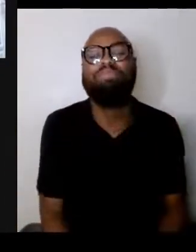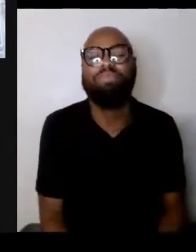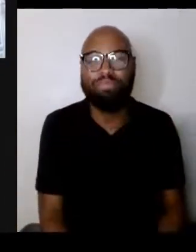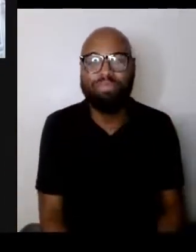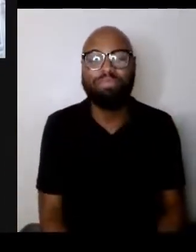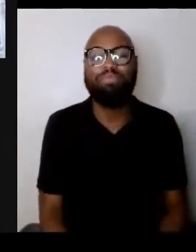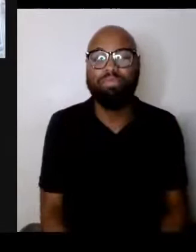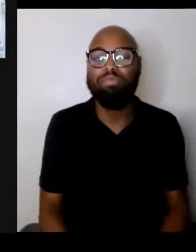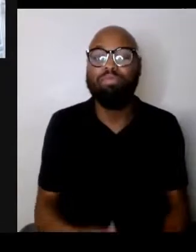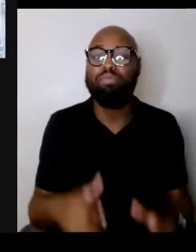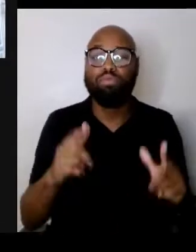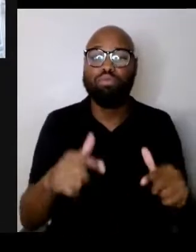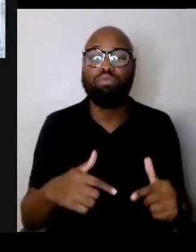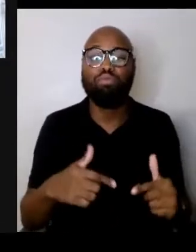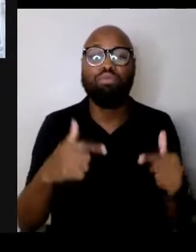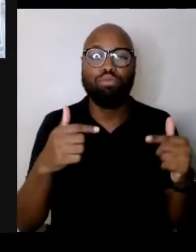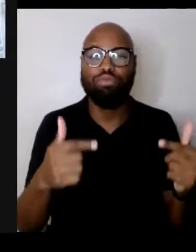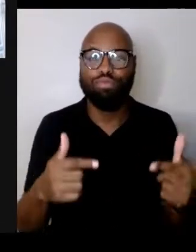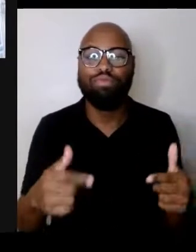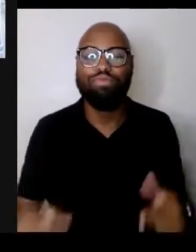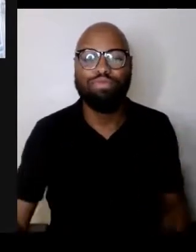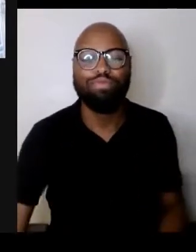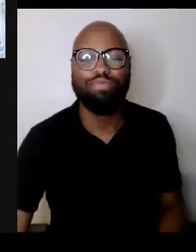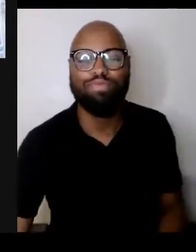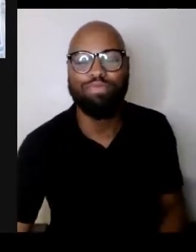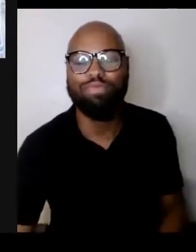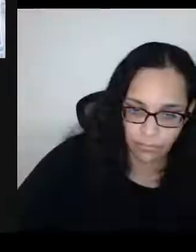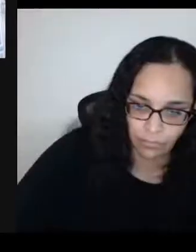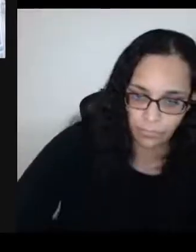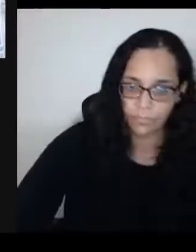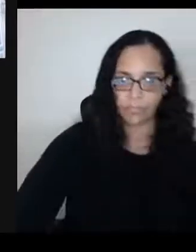shift us to being more explicit